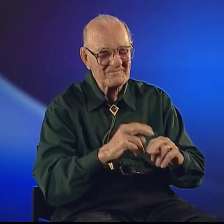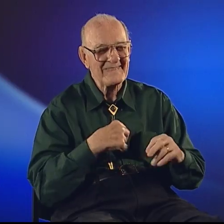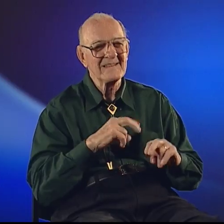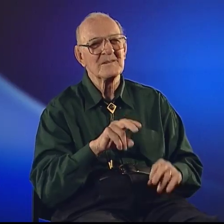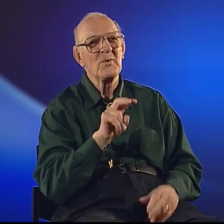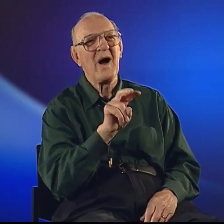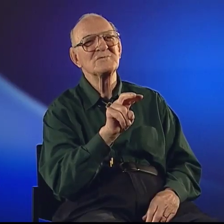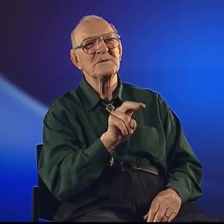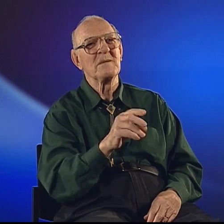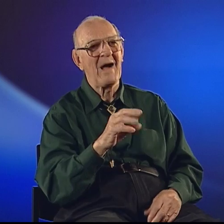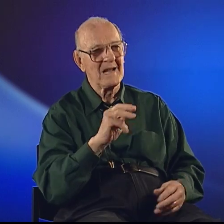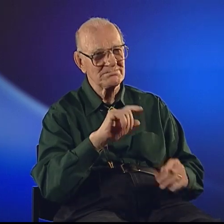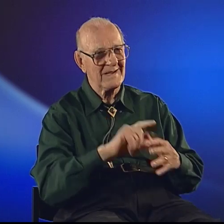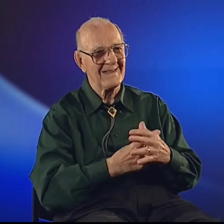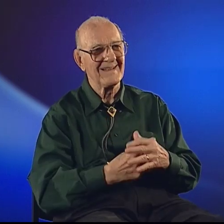I watched Malz begin.